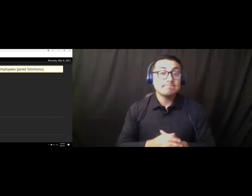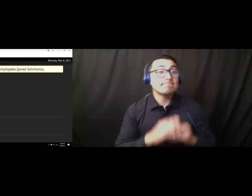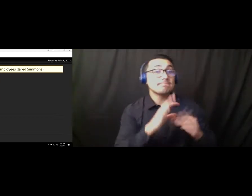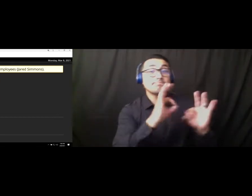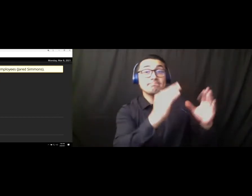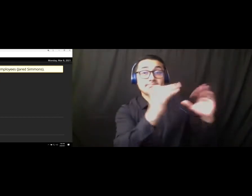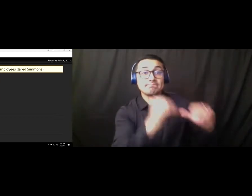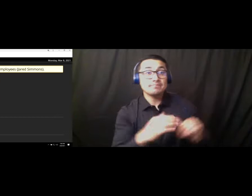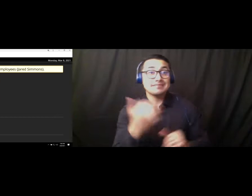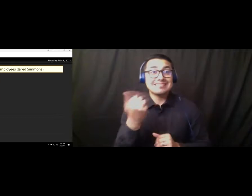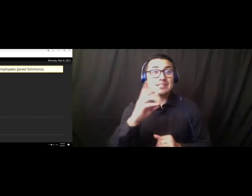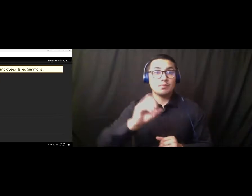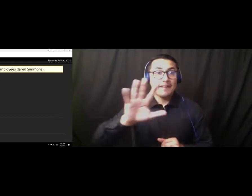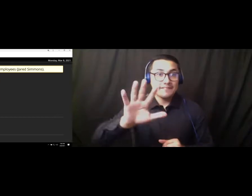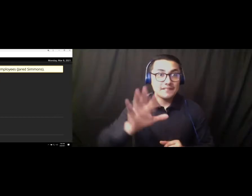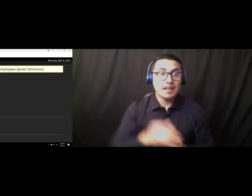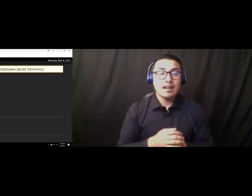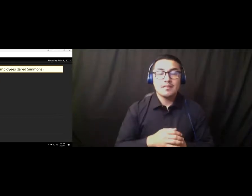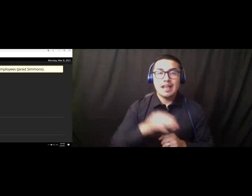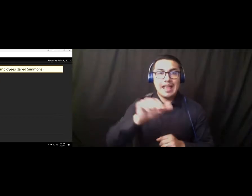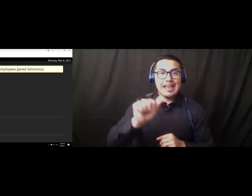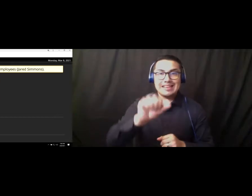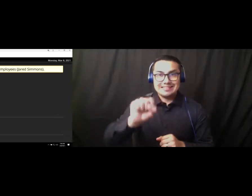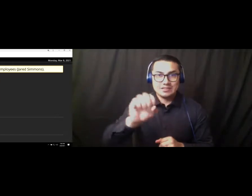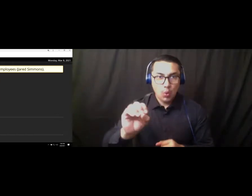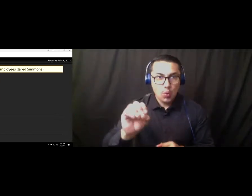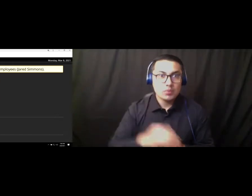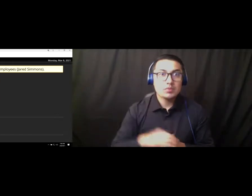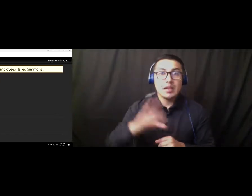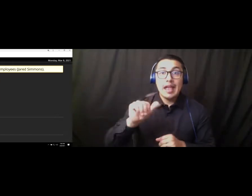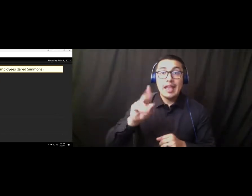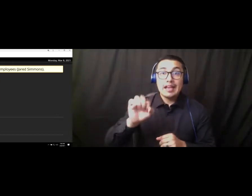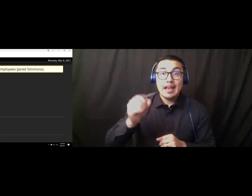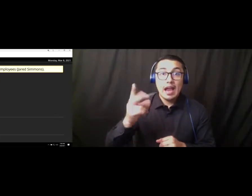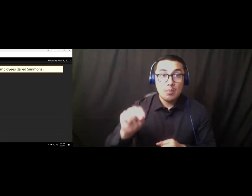Organization, Cameron Zappetta. Is he on? No.